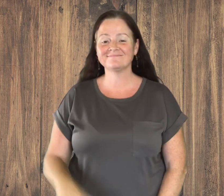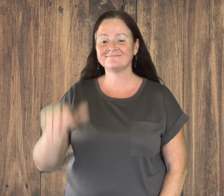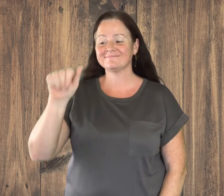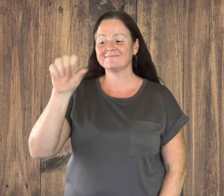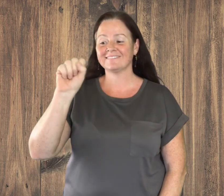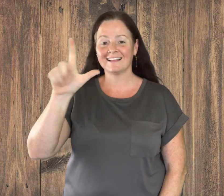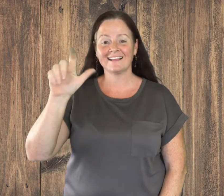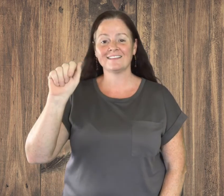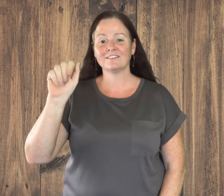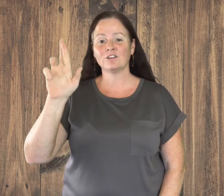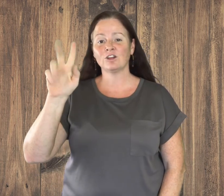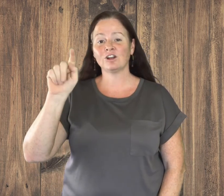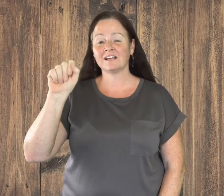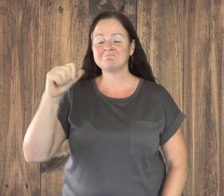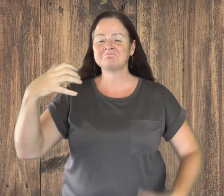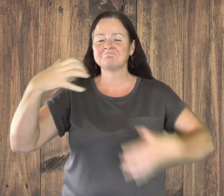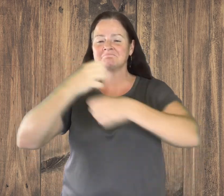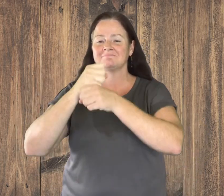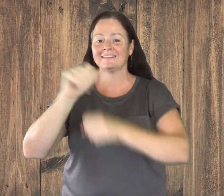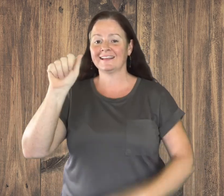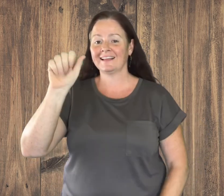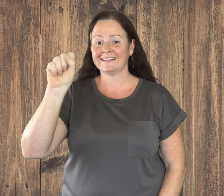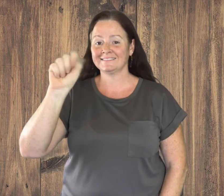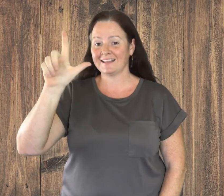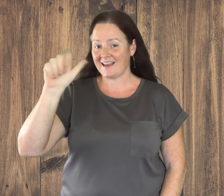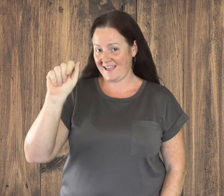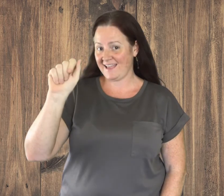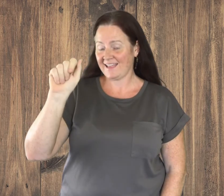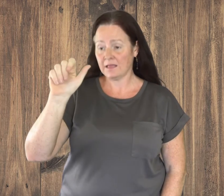ASLA is an abbreviation of ASL Arts.